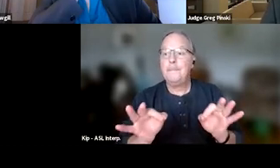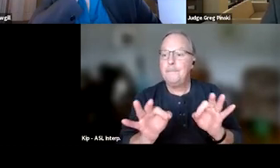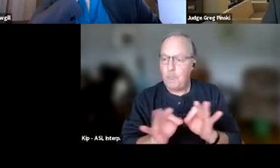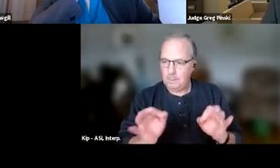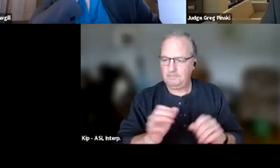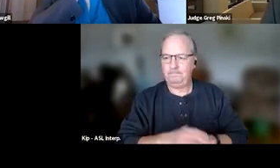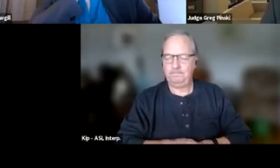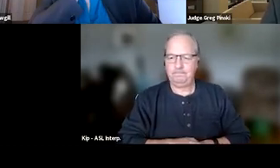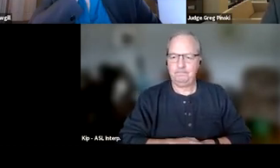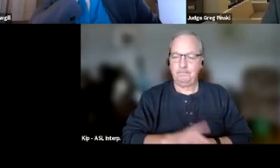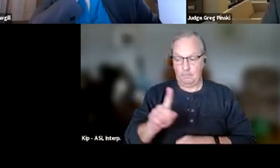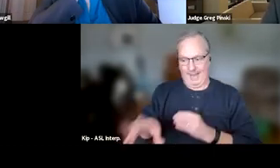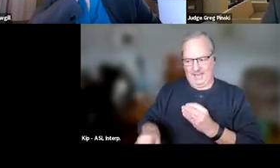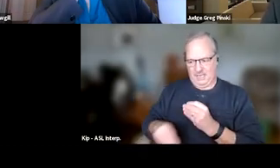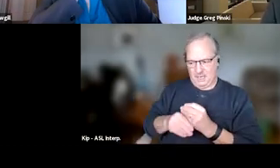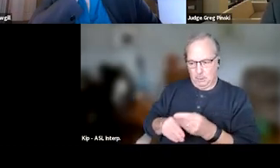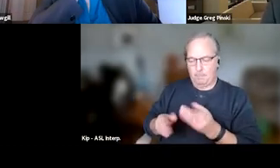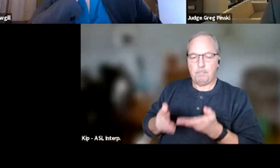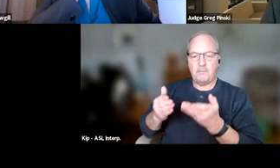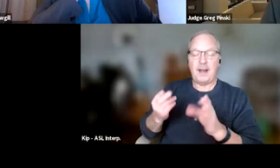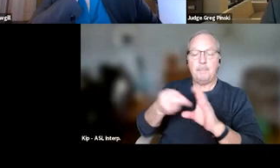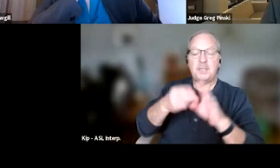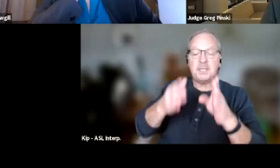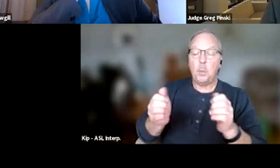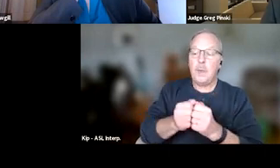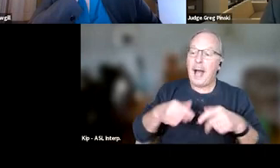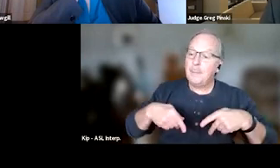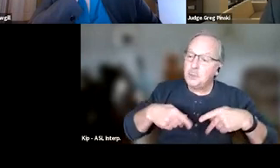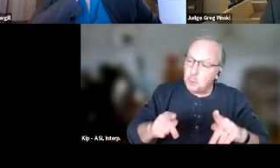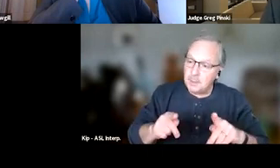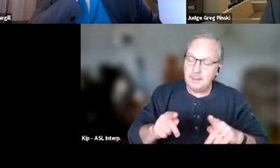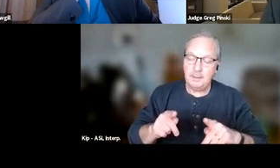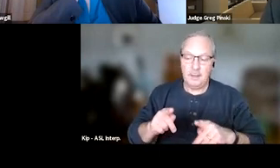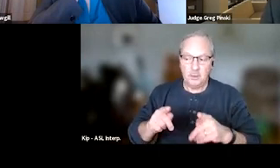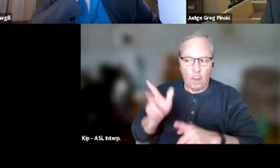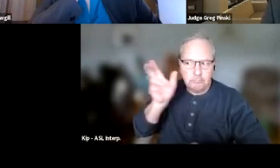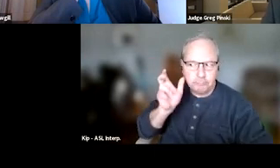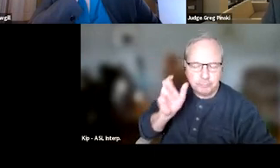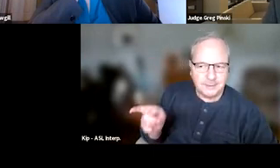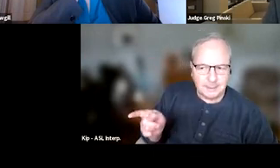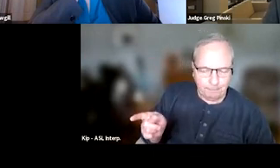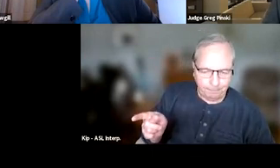In addition, providing your participants with an opportunity to be heard is equally as critical